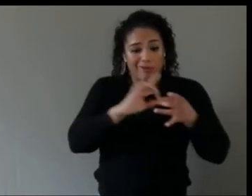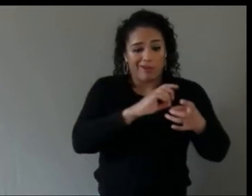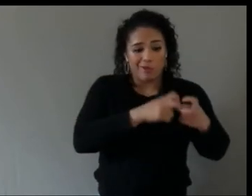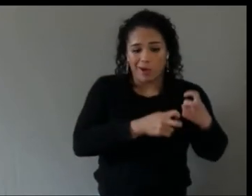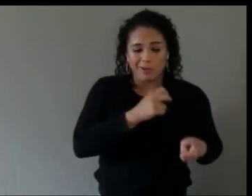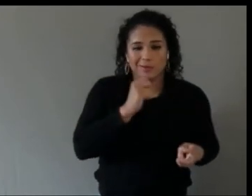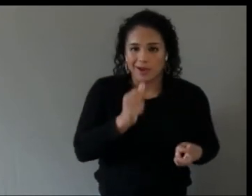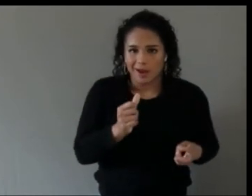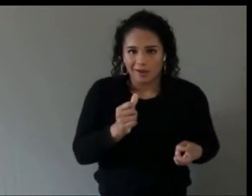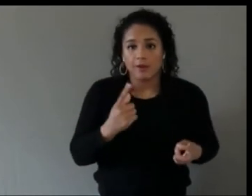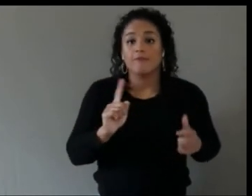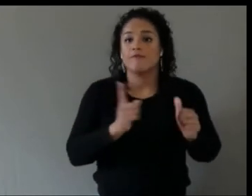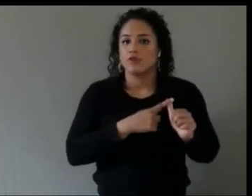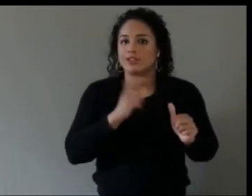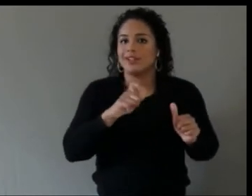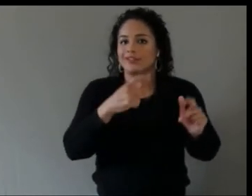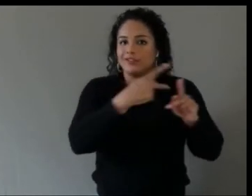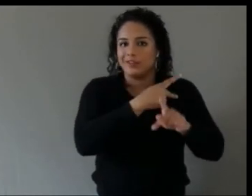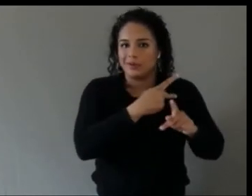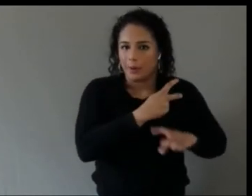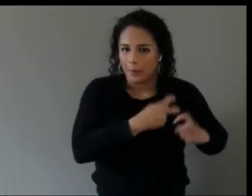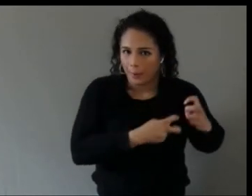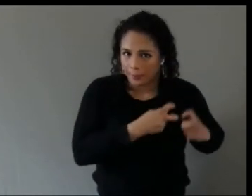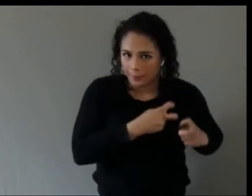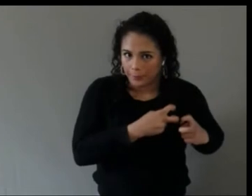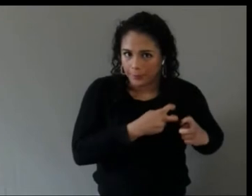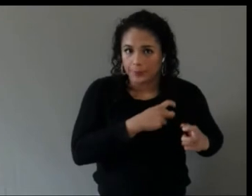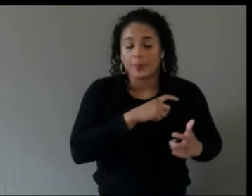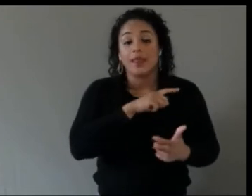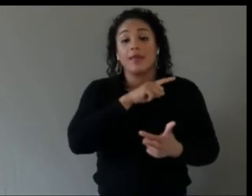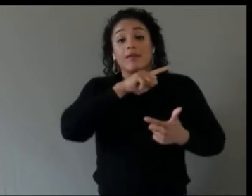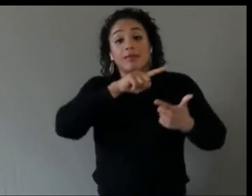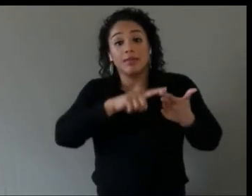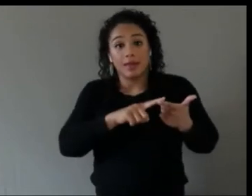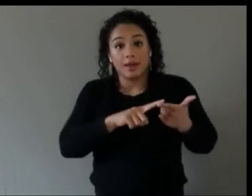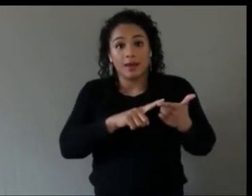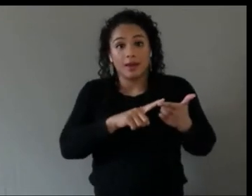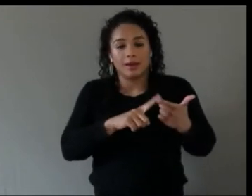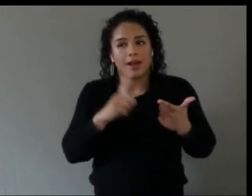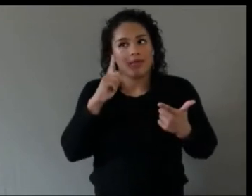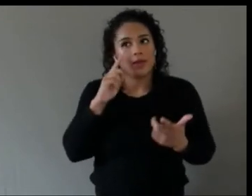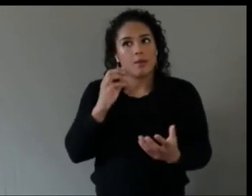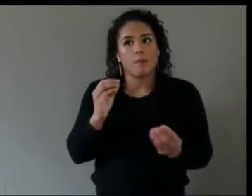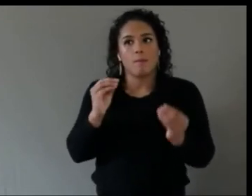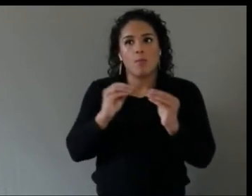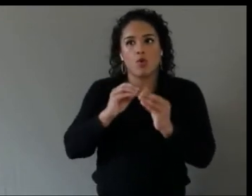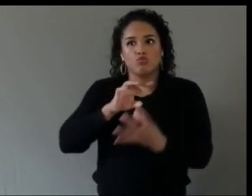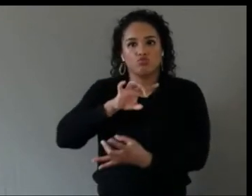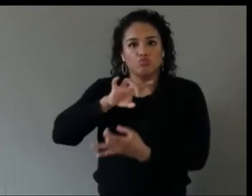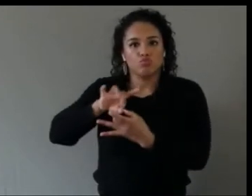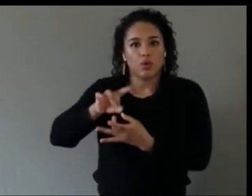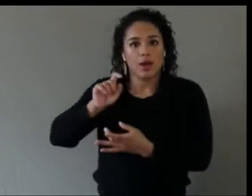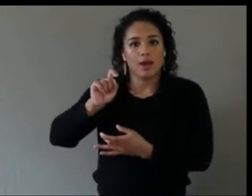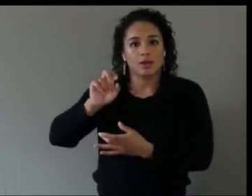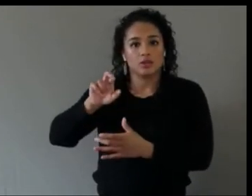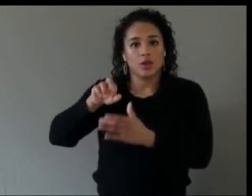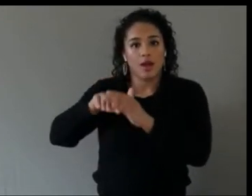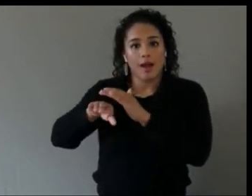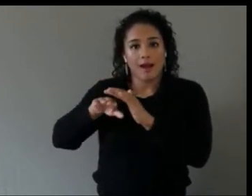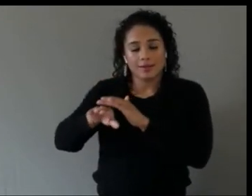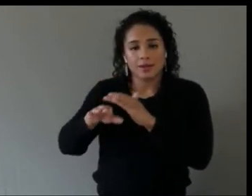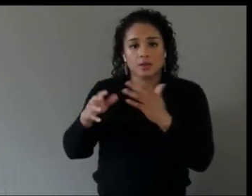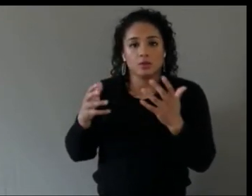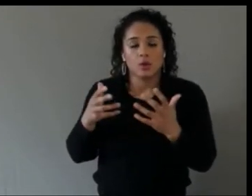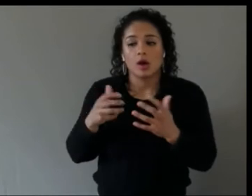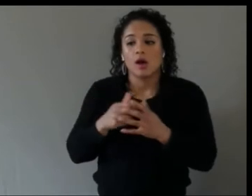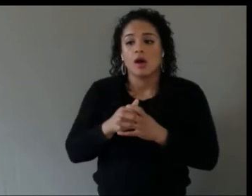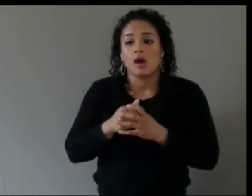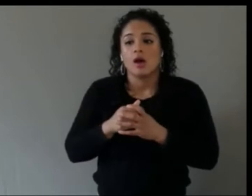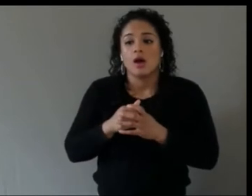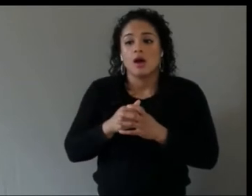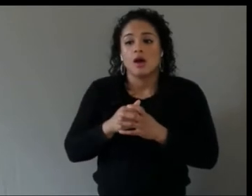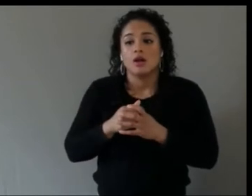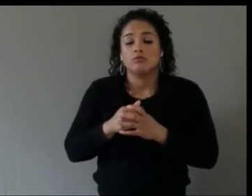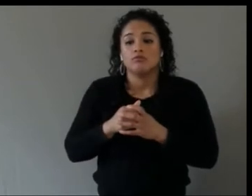And then I think more relevant to the XR Access is you want to start figuring out how you